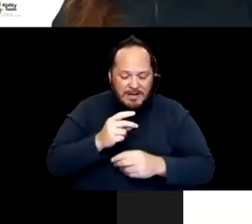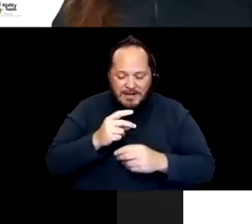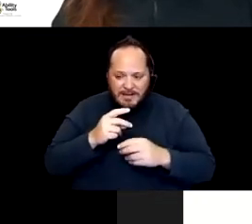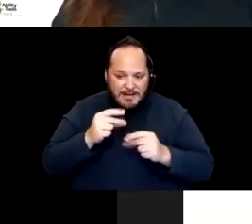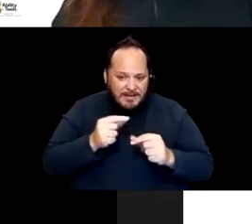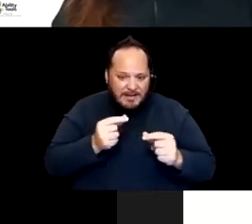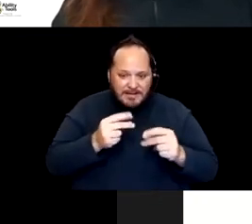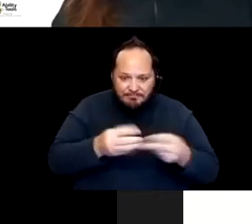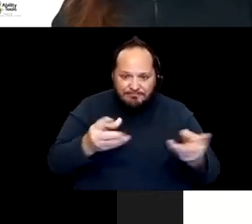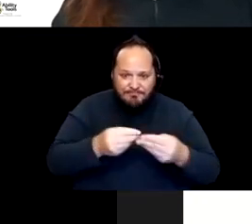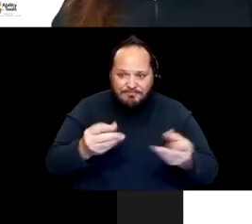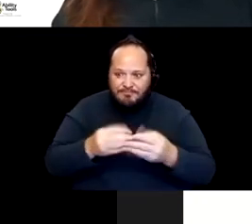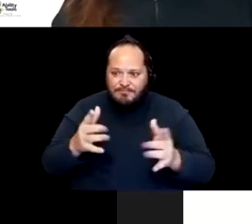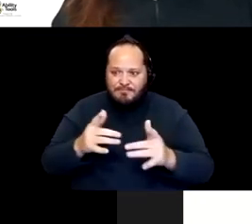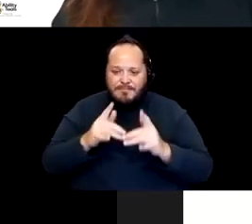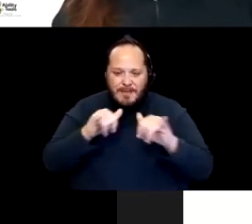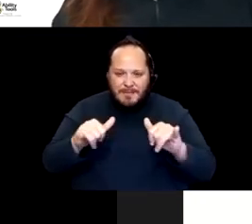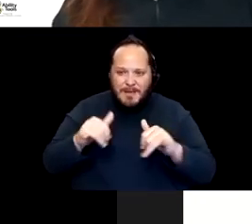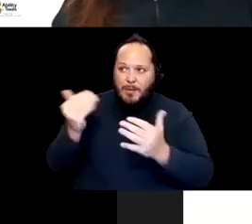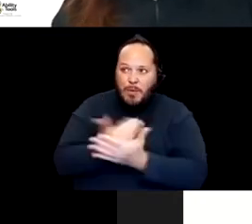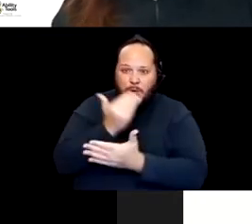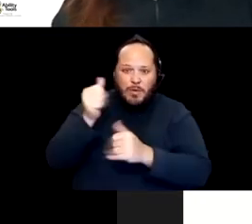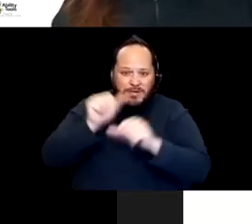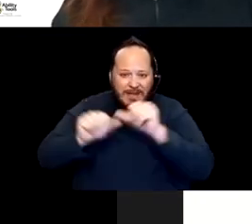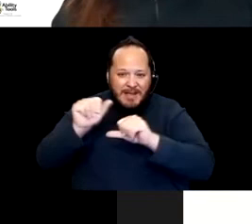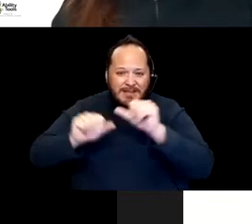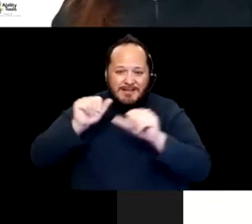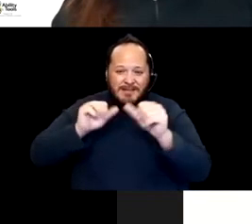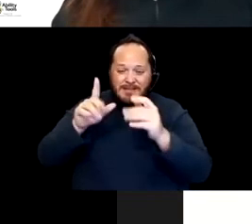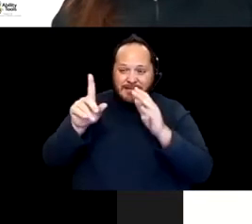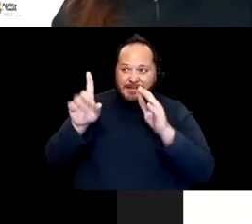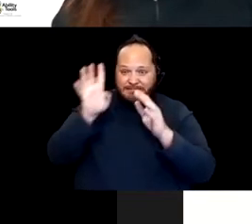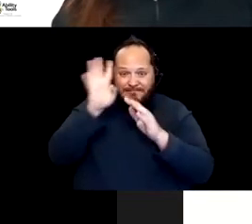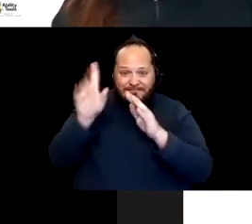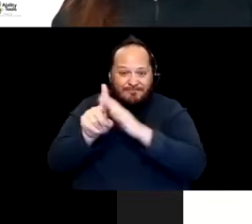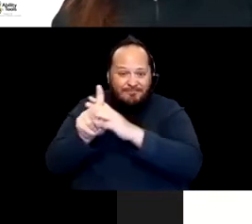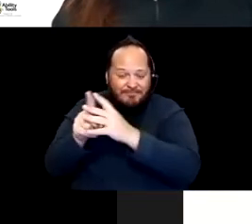political announcements, news of problems on the ground and engaging with multiple equity concerns.